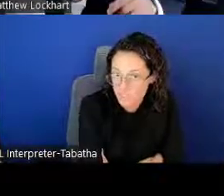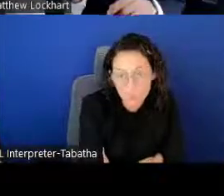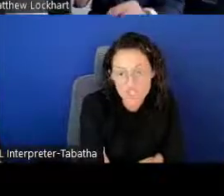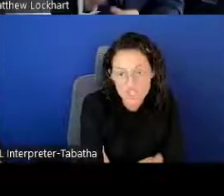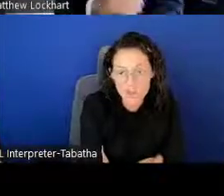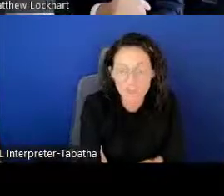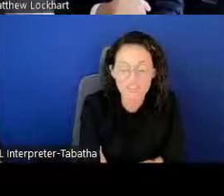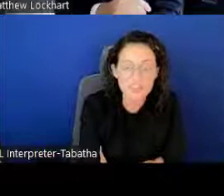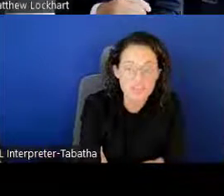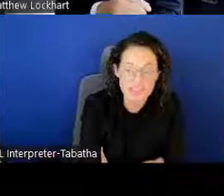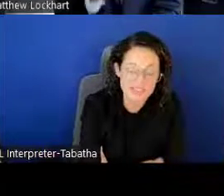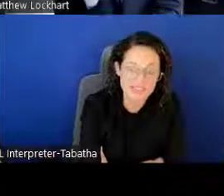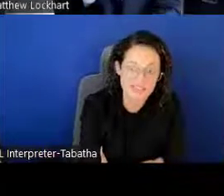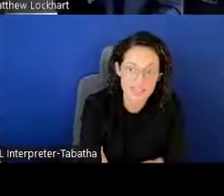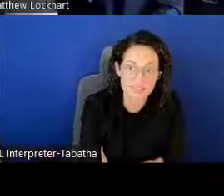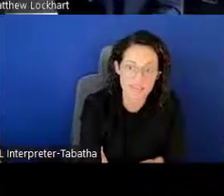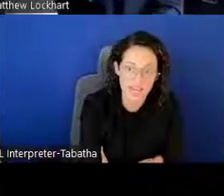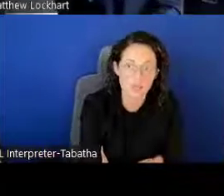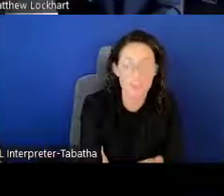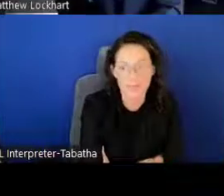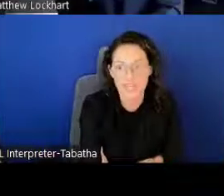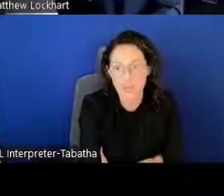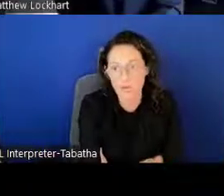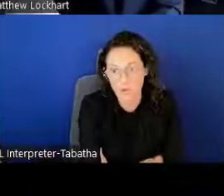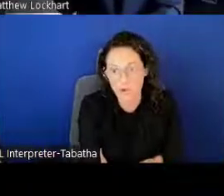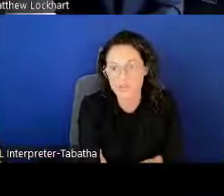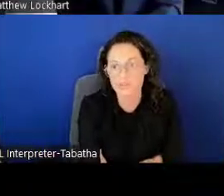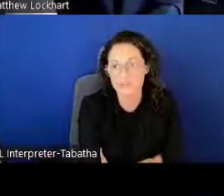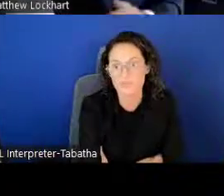so we do have a 50 percent success rate with giving out awards.